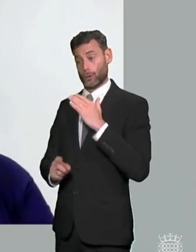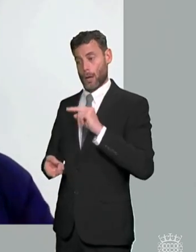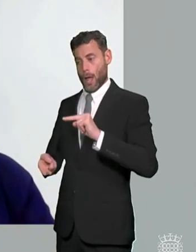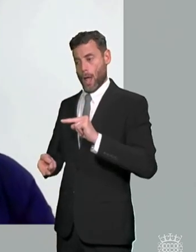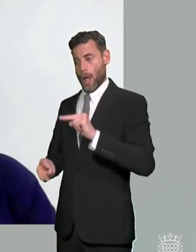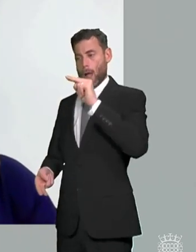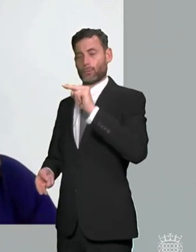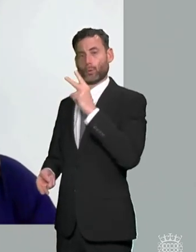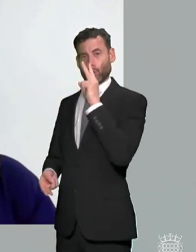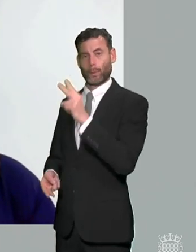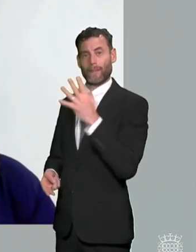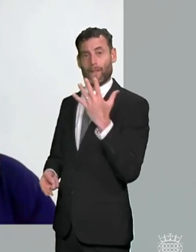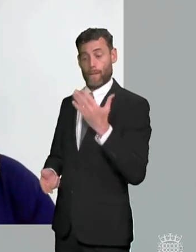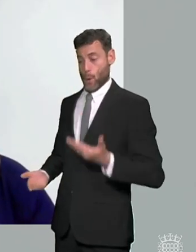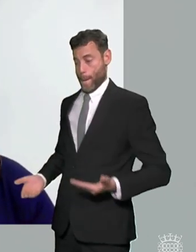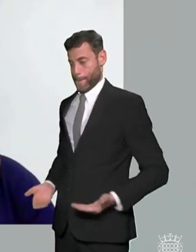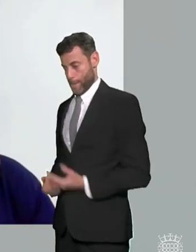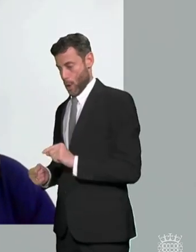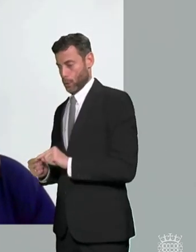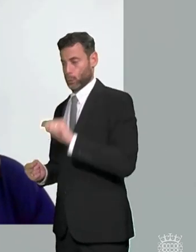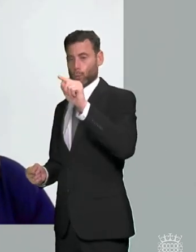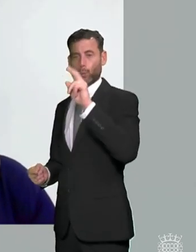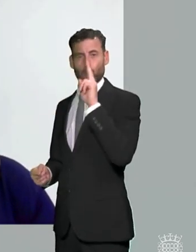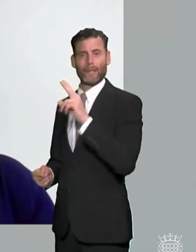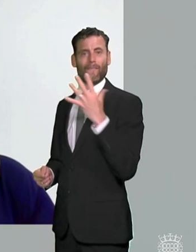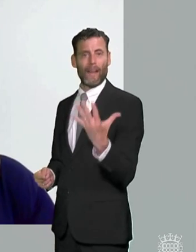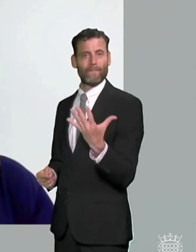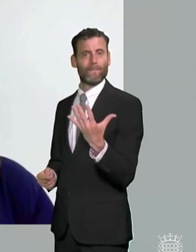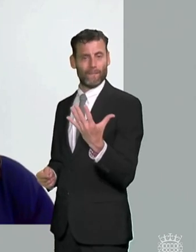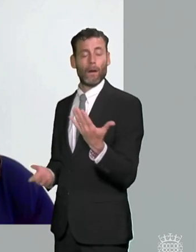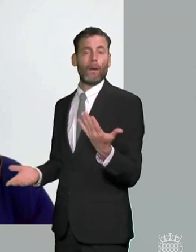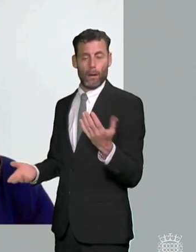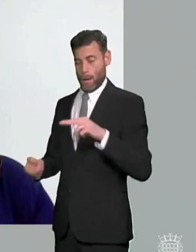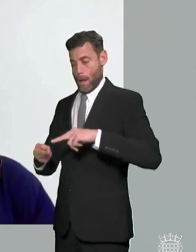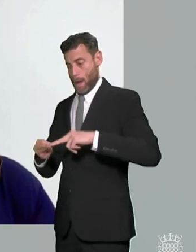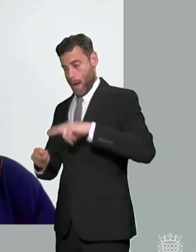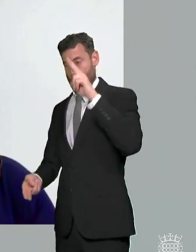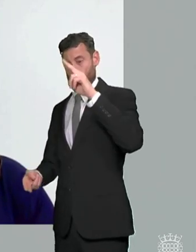started it from birth inevitably that was going to mean a greater number of children and young people